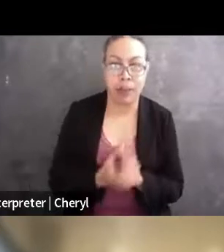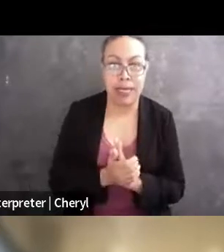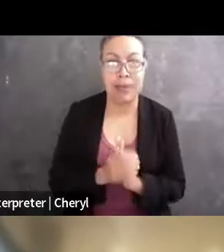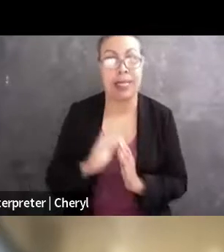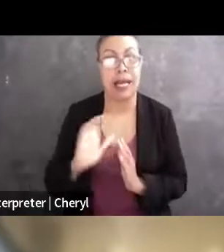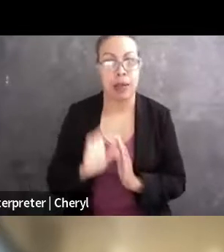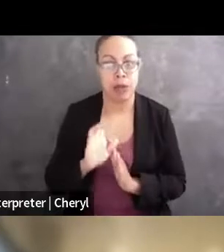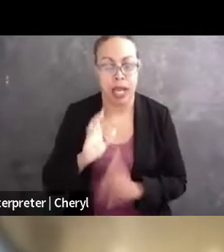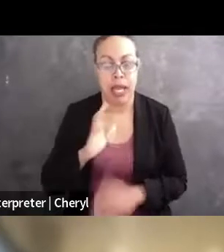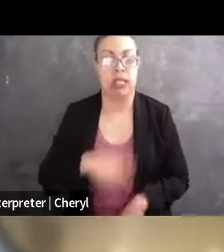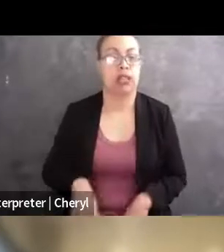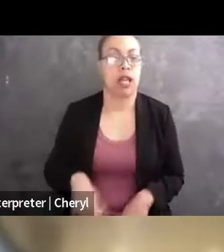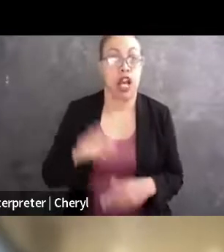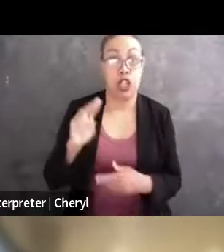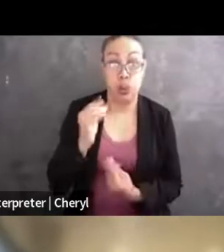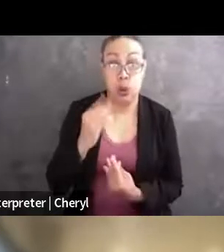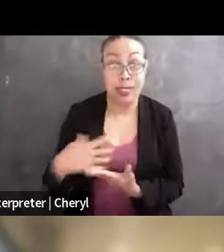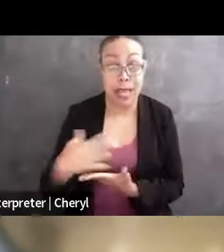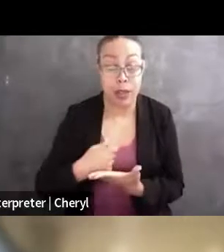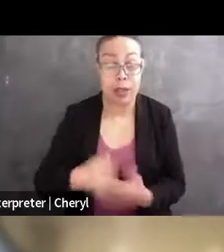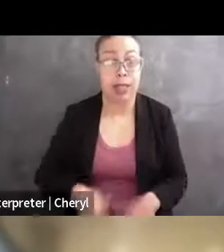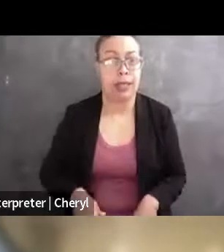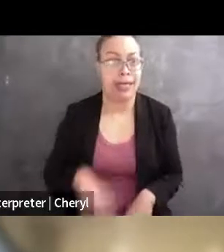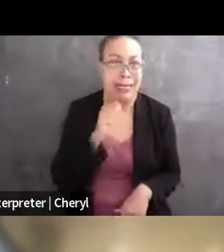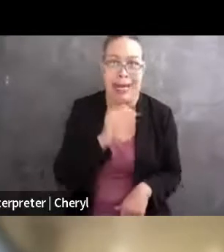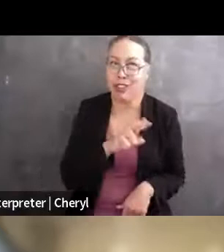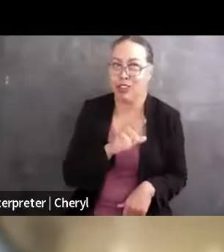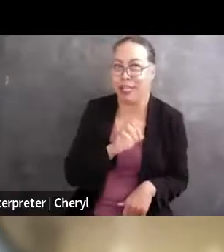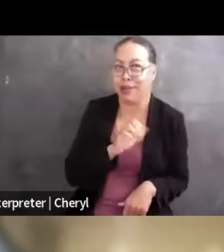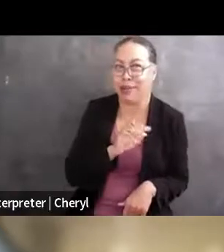not trademark, and defamation matters. The reason I say not trademark